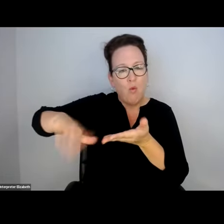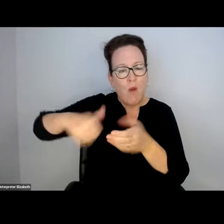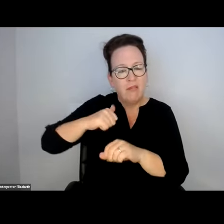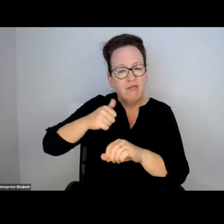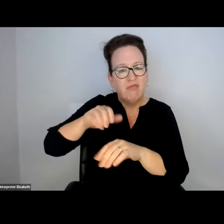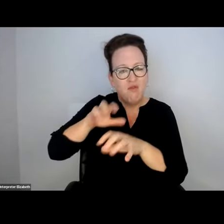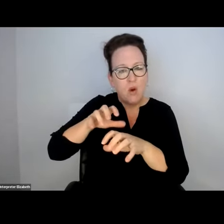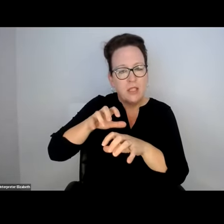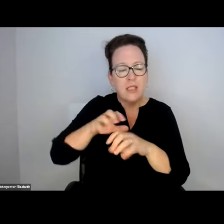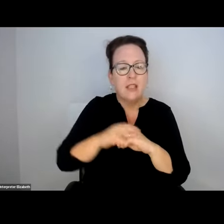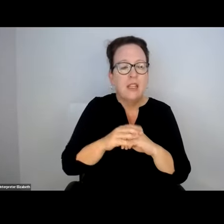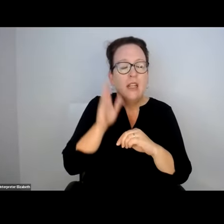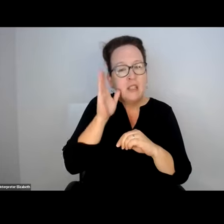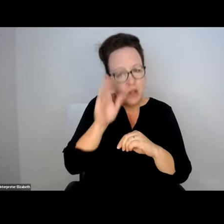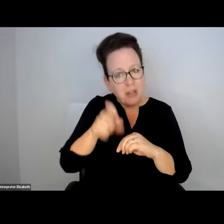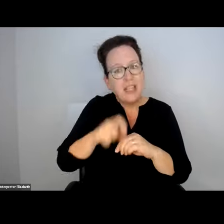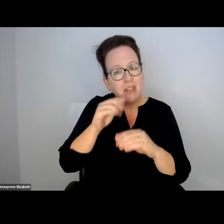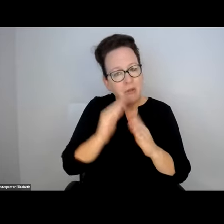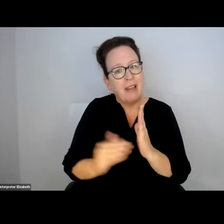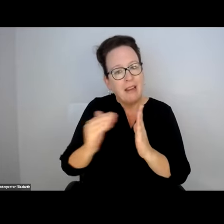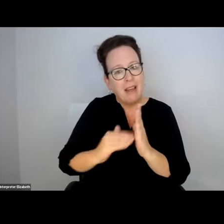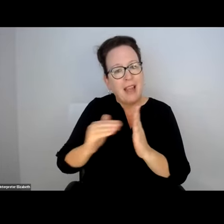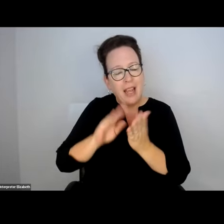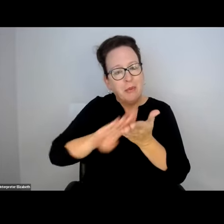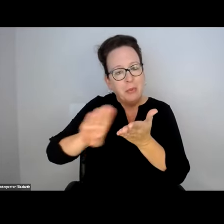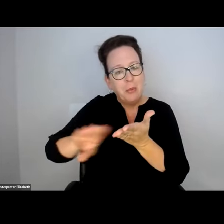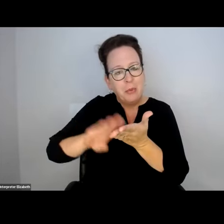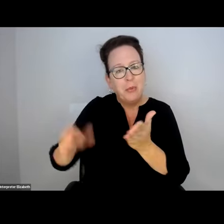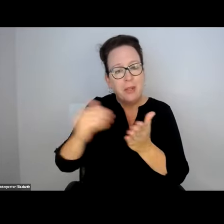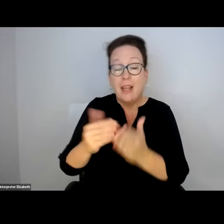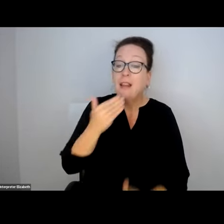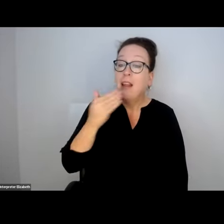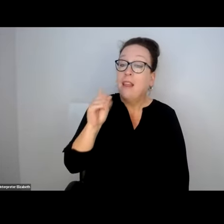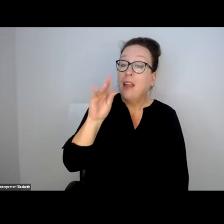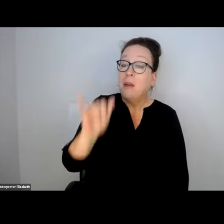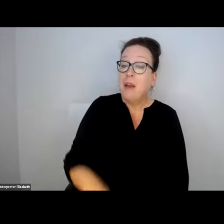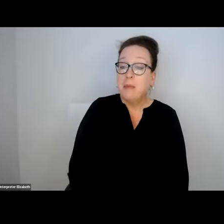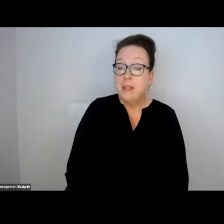FREEZE, WE ARE LIKELY TO SEE FROZEN SLUSH ONCE IT FORMS. PROMPT STORM RESPONSE AND REPEAT PASSES WILL BE NEEDED.